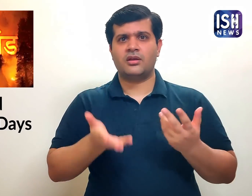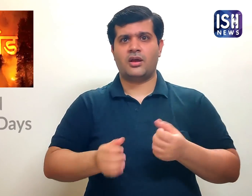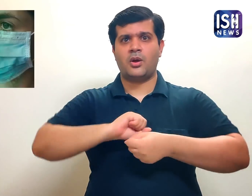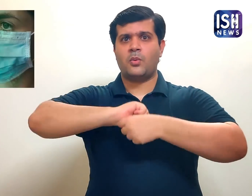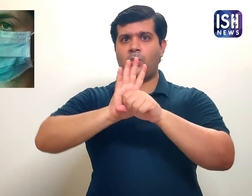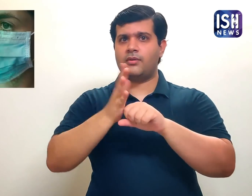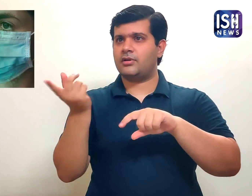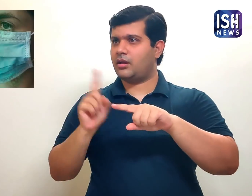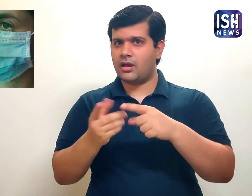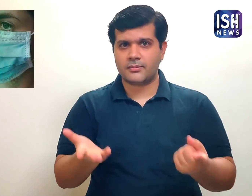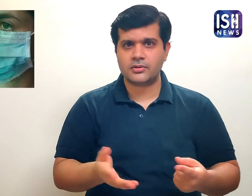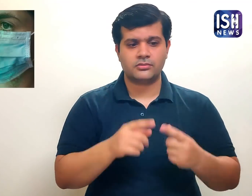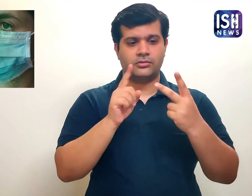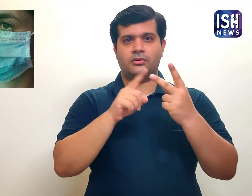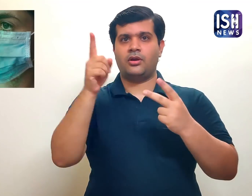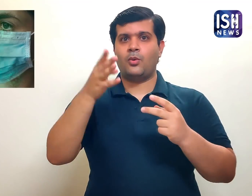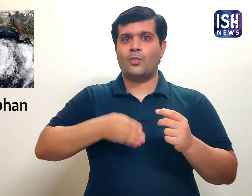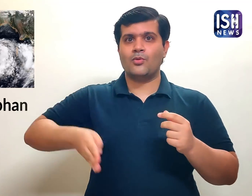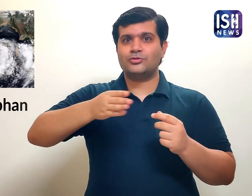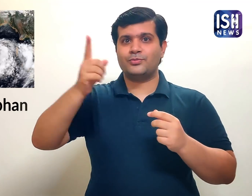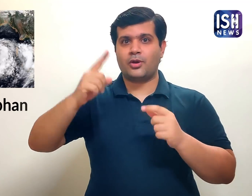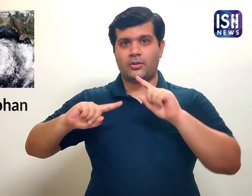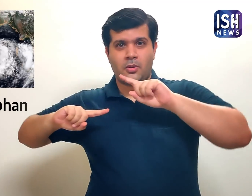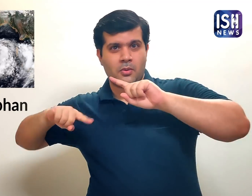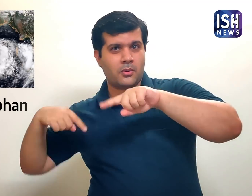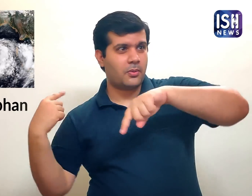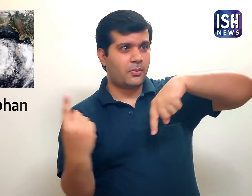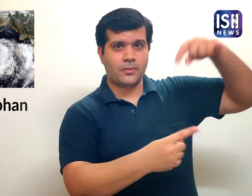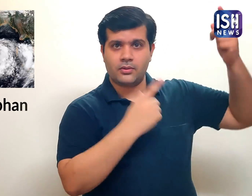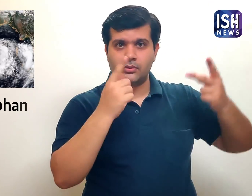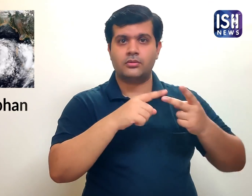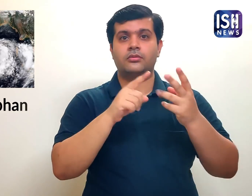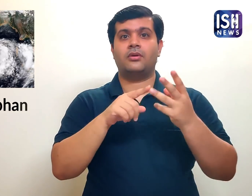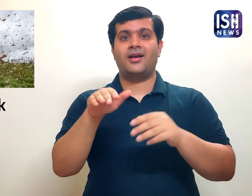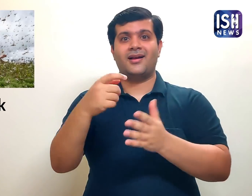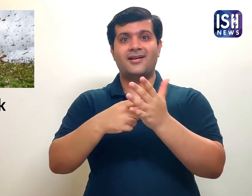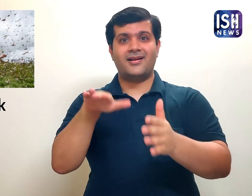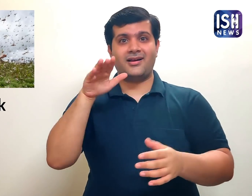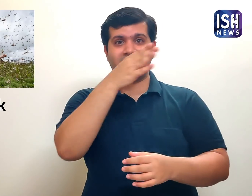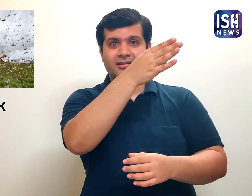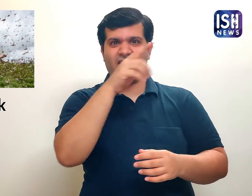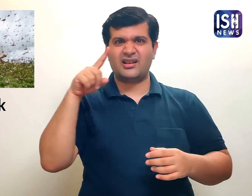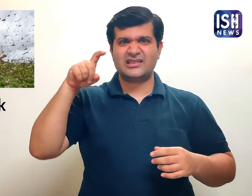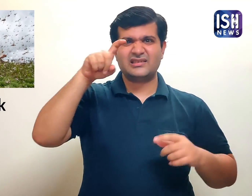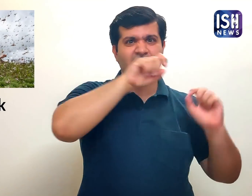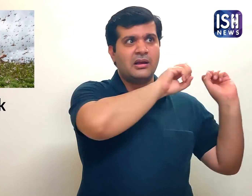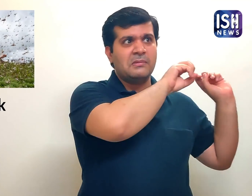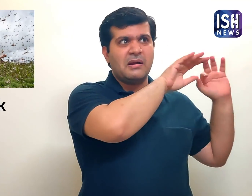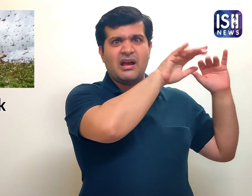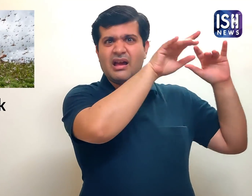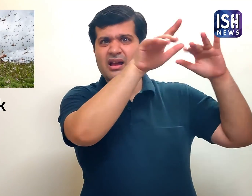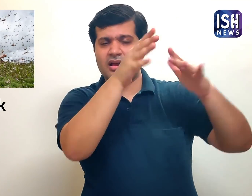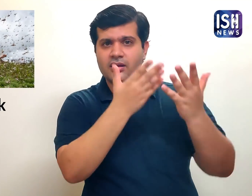due to the COVID-19 outbreak, the cyclone in West Bengal, locusts in Rajasthan